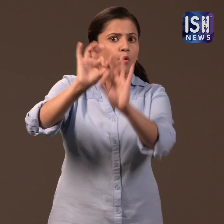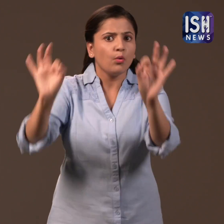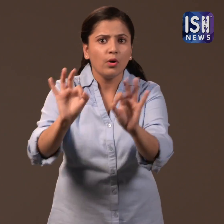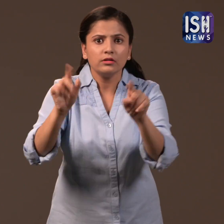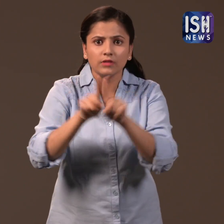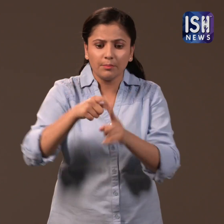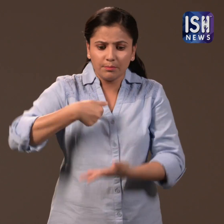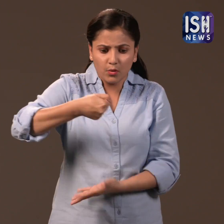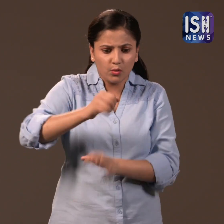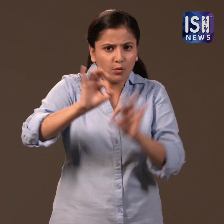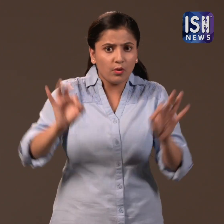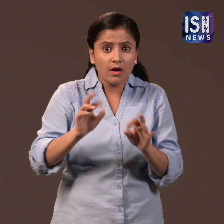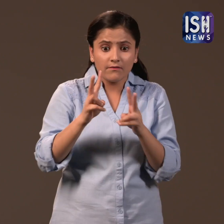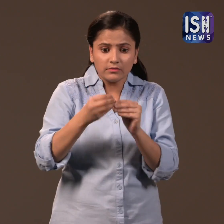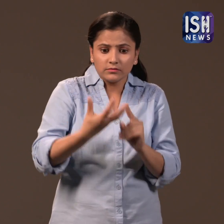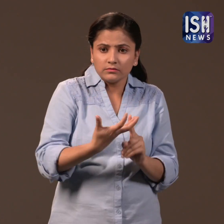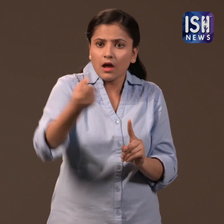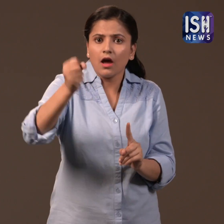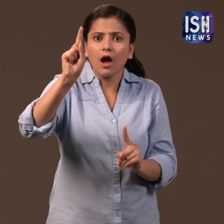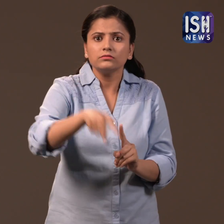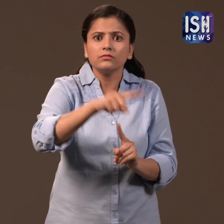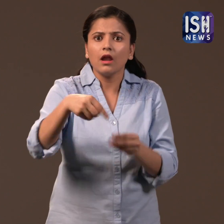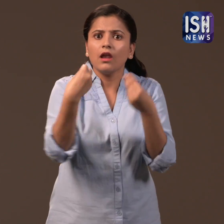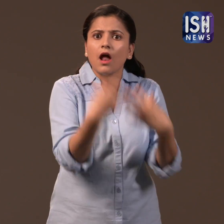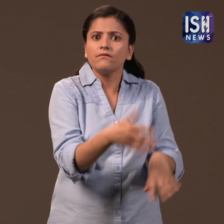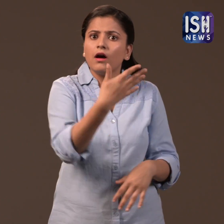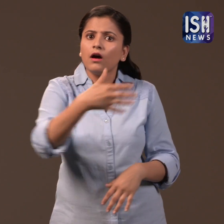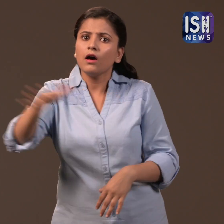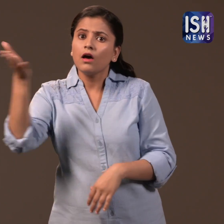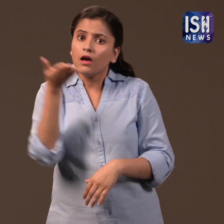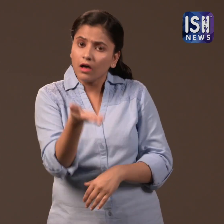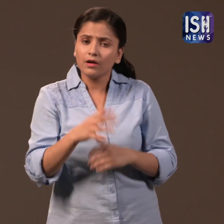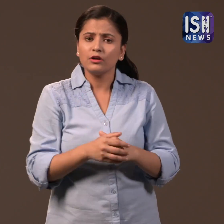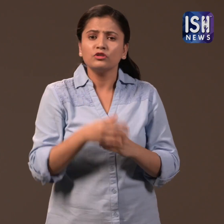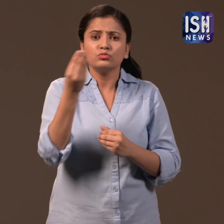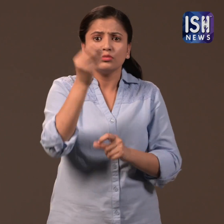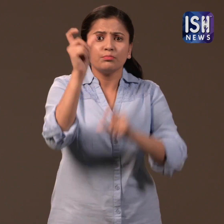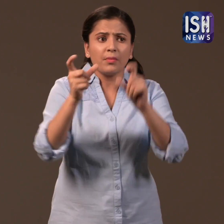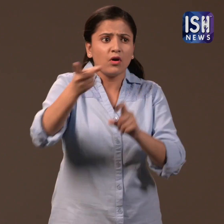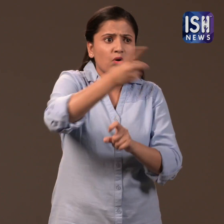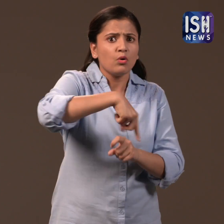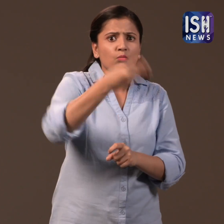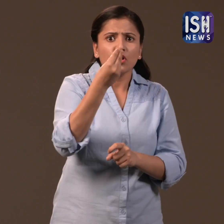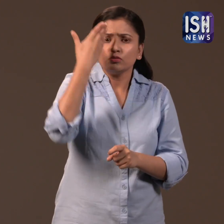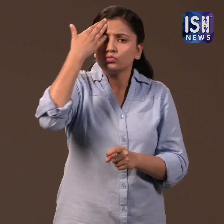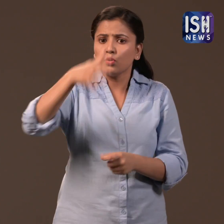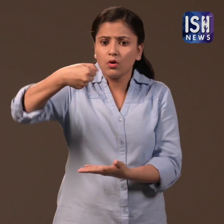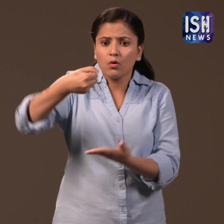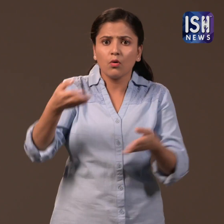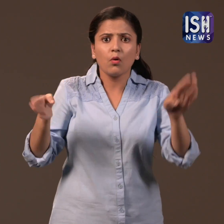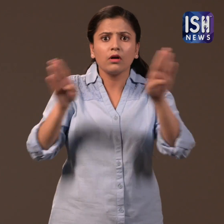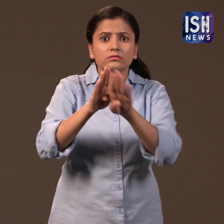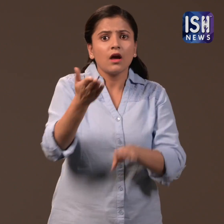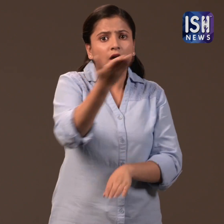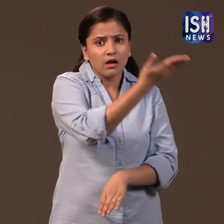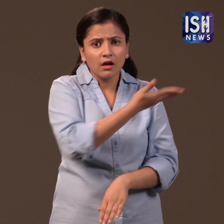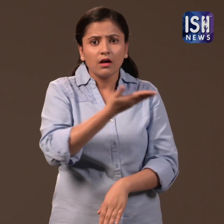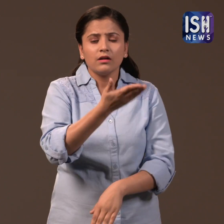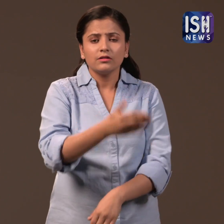If the vendor does not give the bag they do not buy vegetables. Many people do not know that plastic bags are banned.